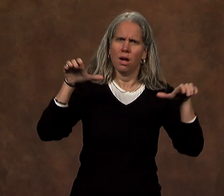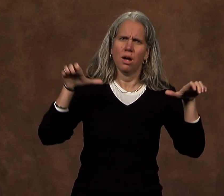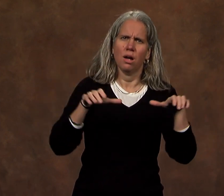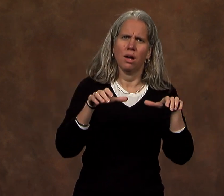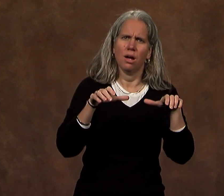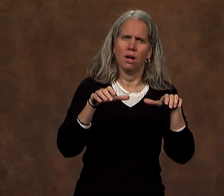And they're done